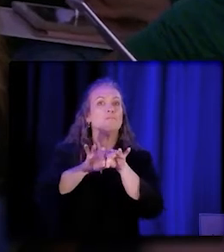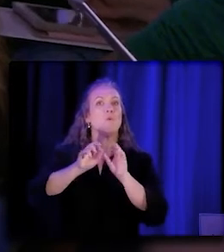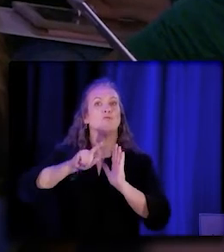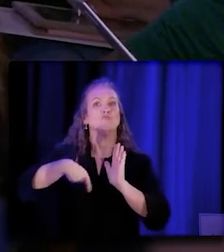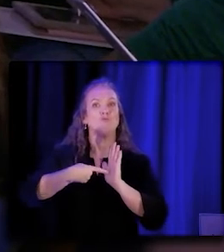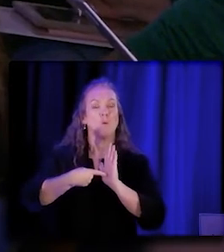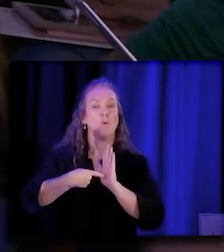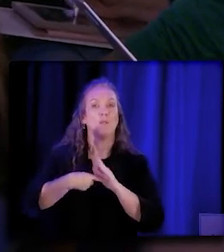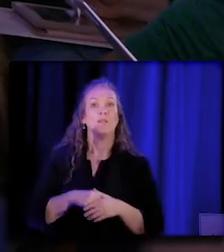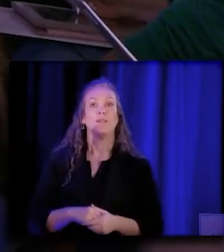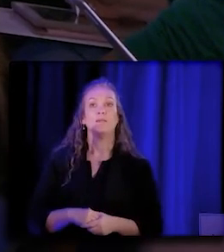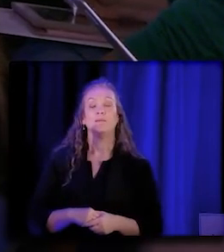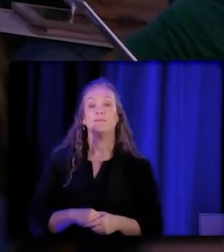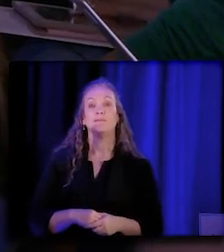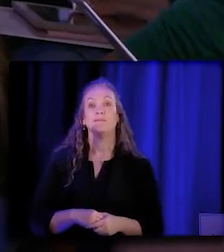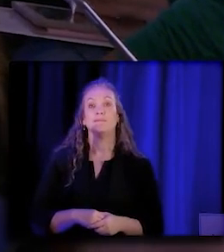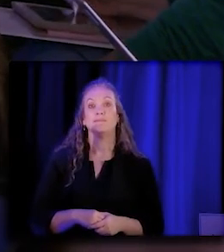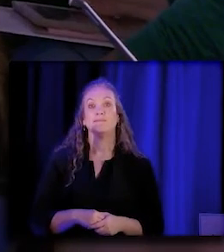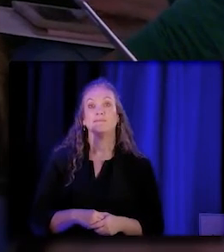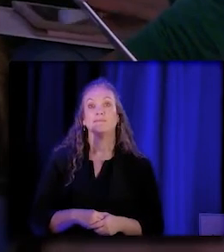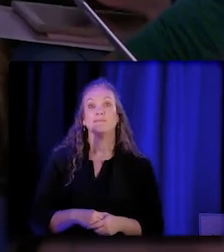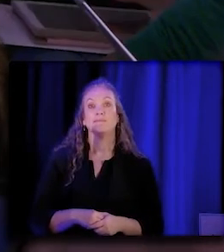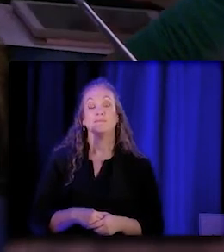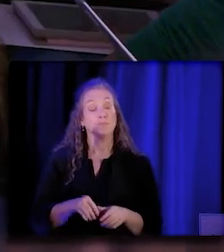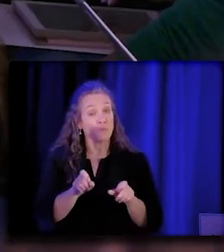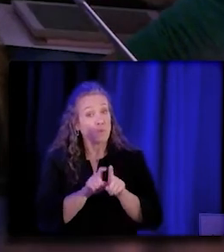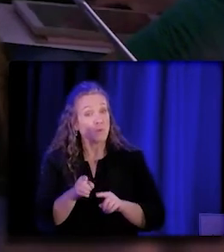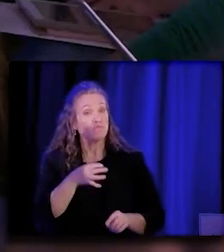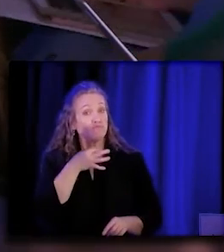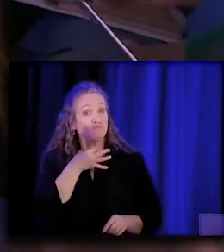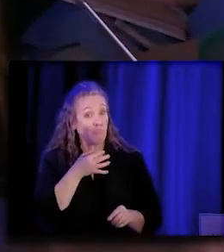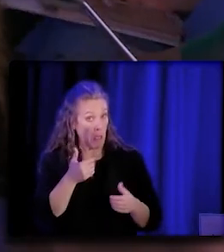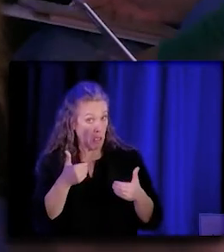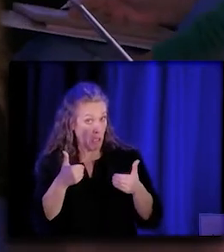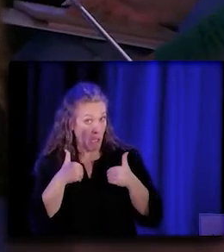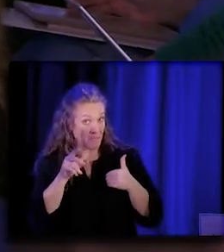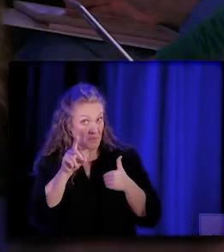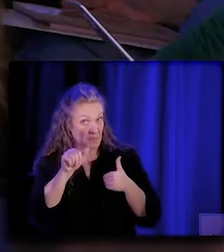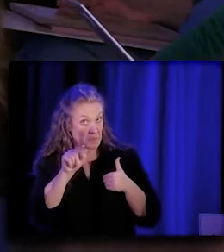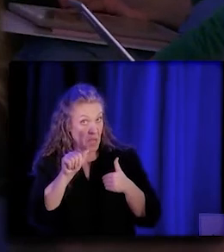And I'm wondering if we have the data, have we dug into county